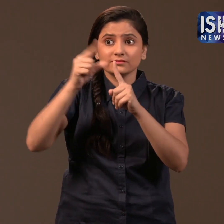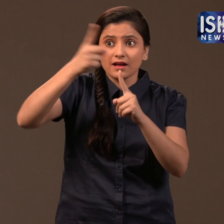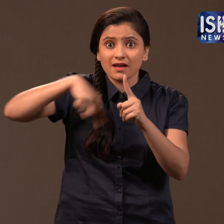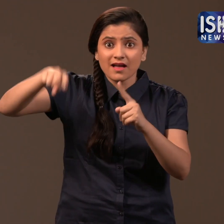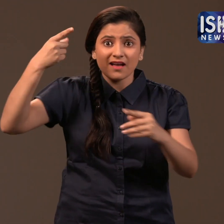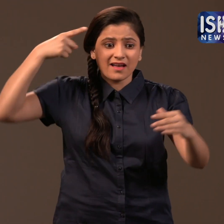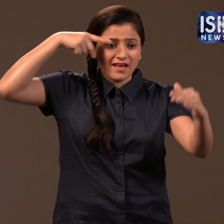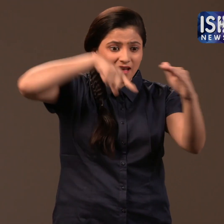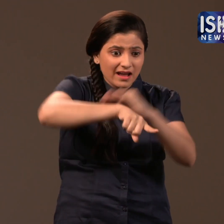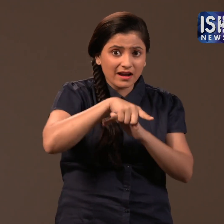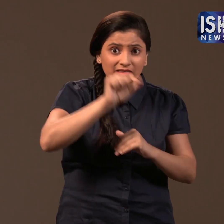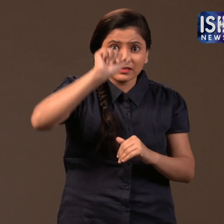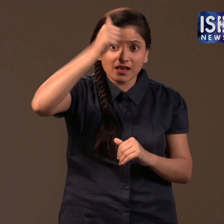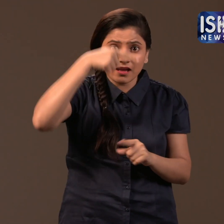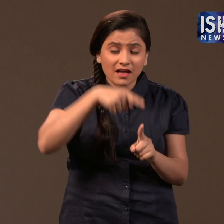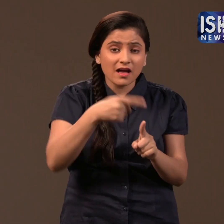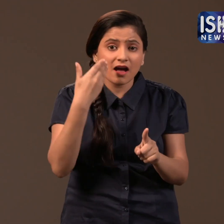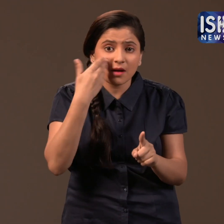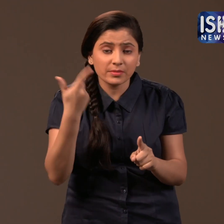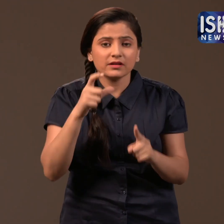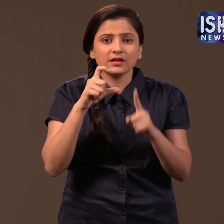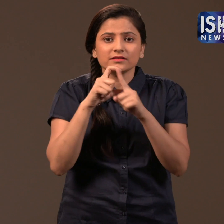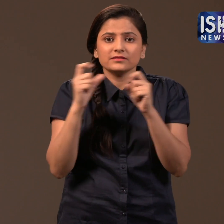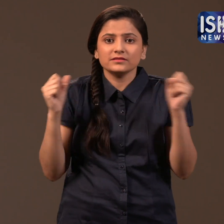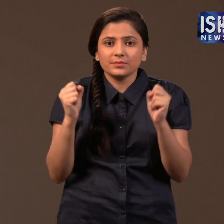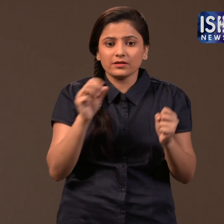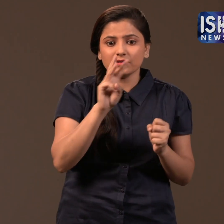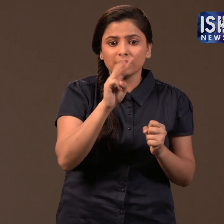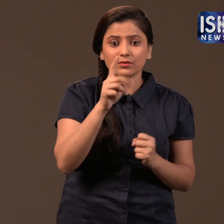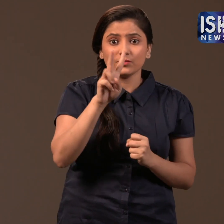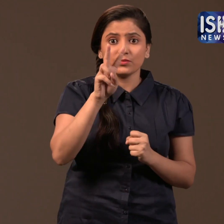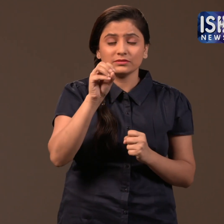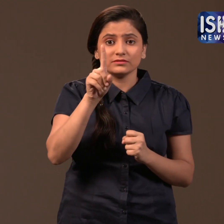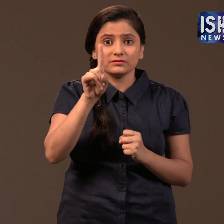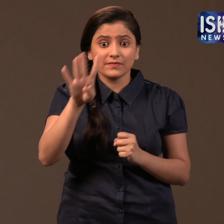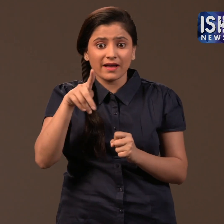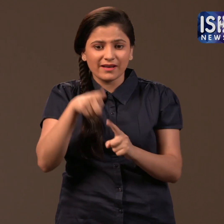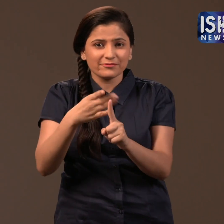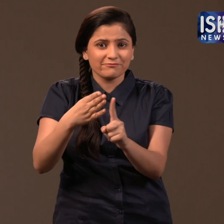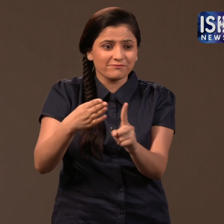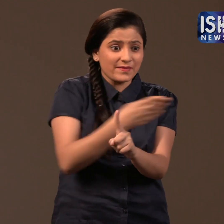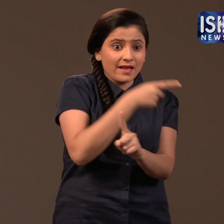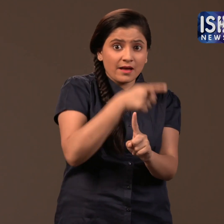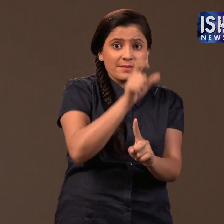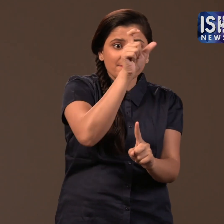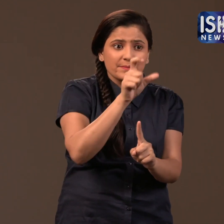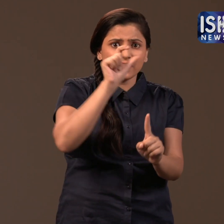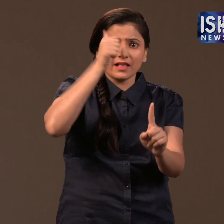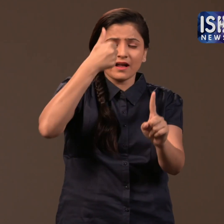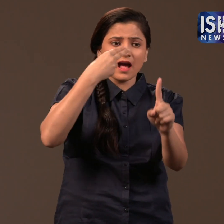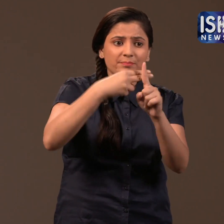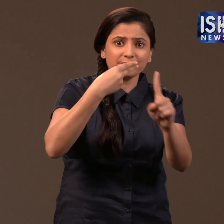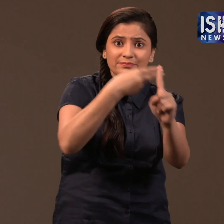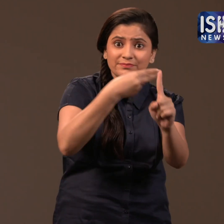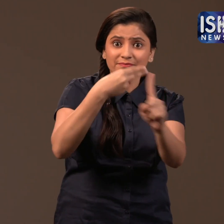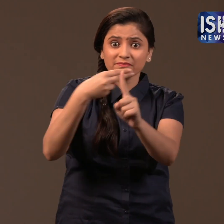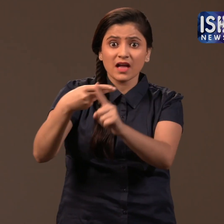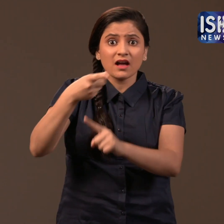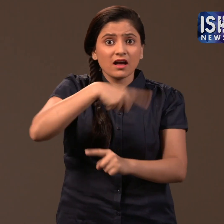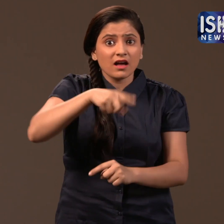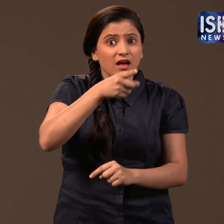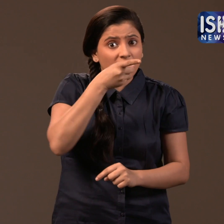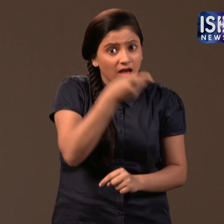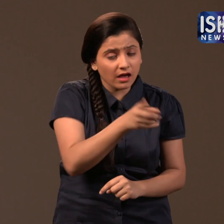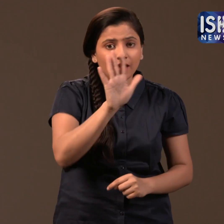who came to India before 31st December 2014 with citizenship.